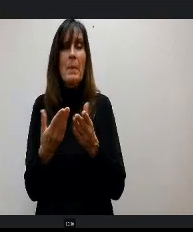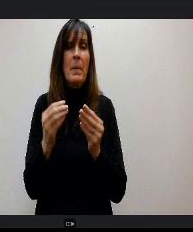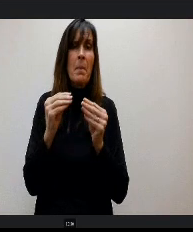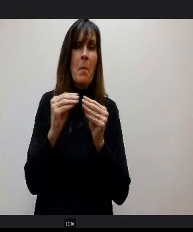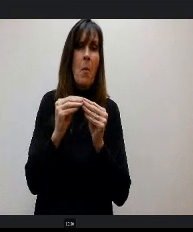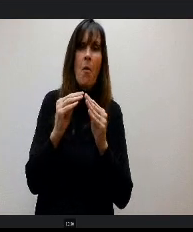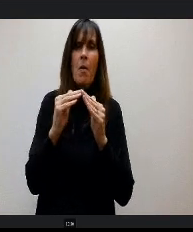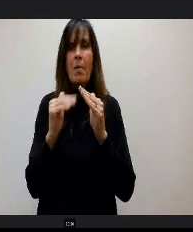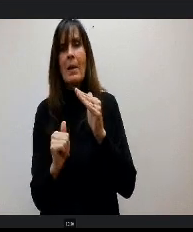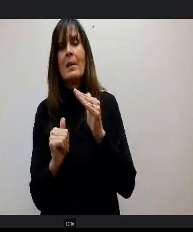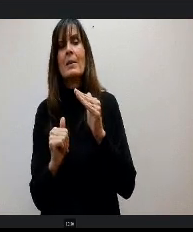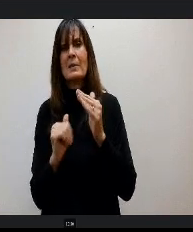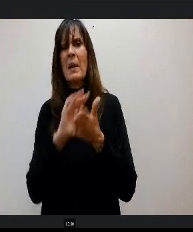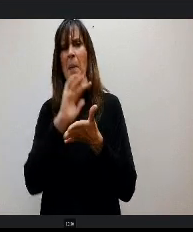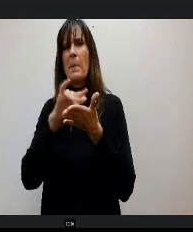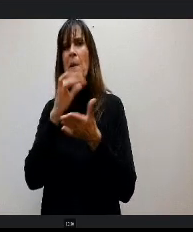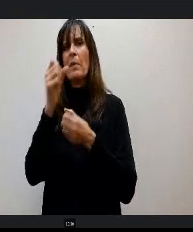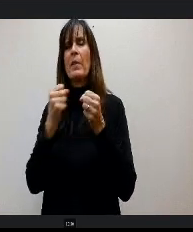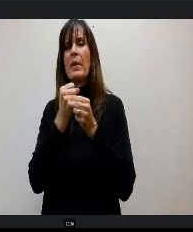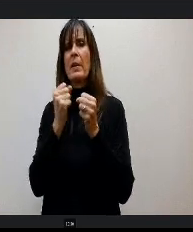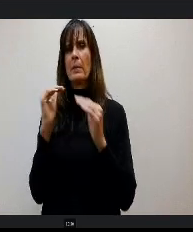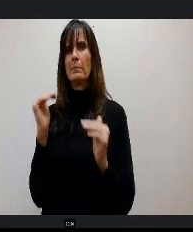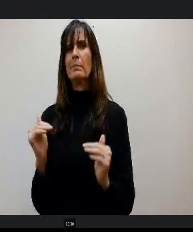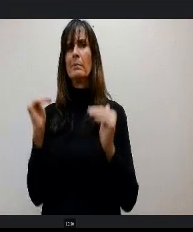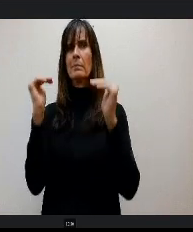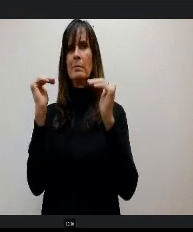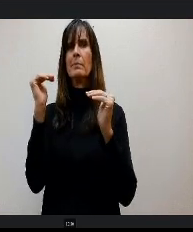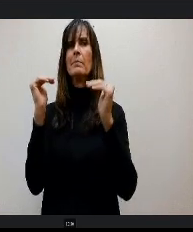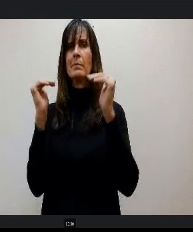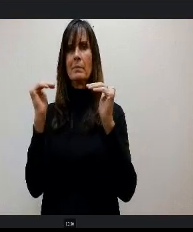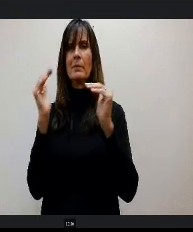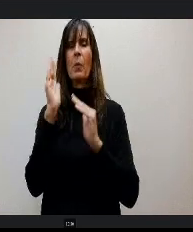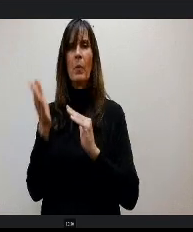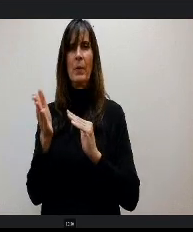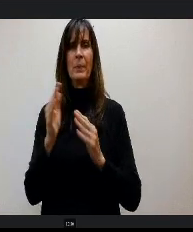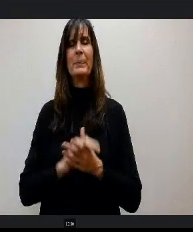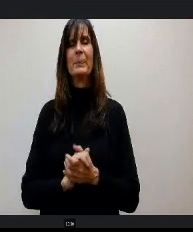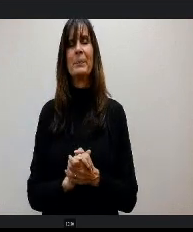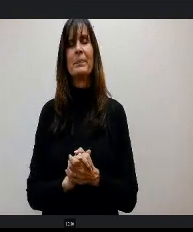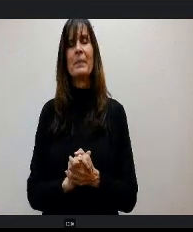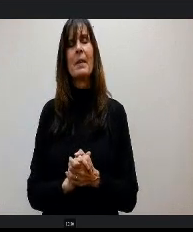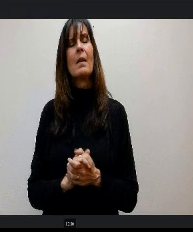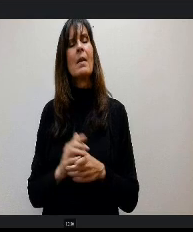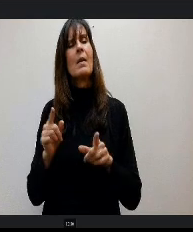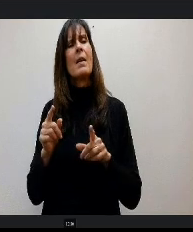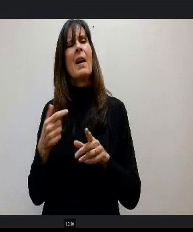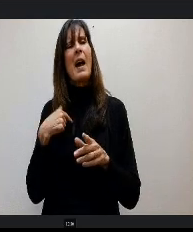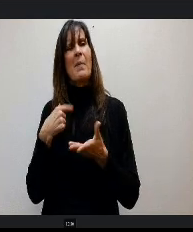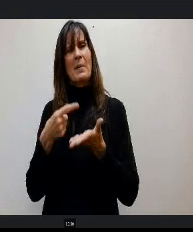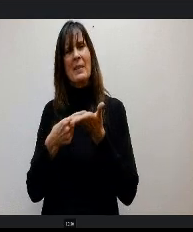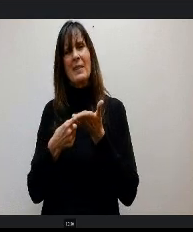the mid year, next January, in 2025 and I'm just going to speak to a few highlights and I'd be